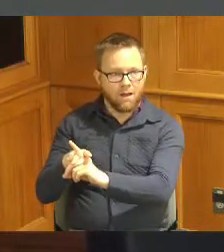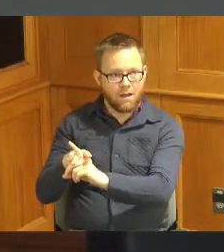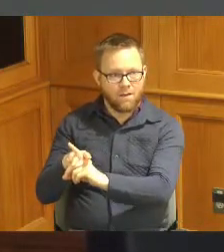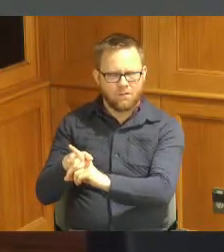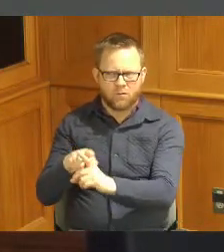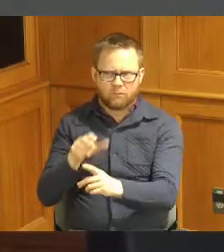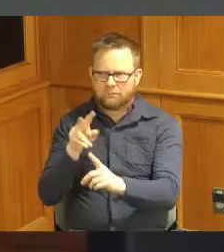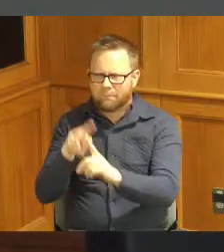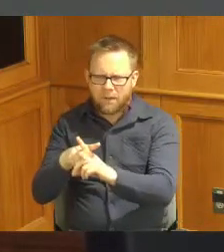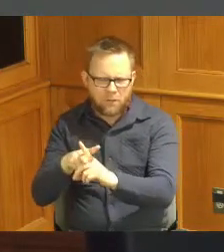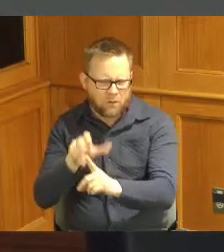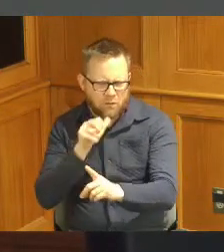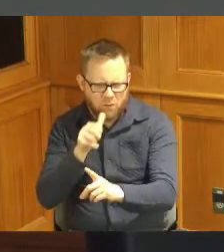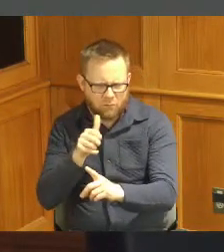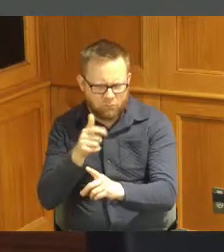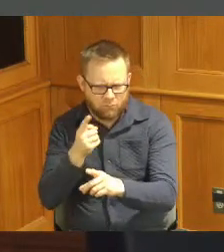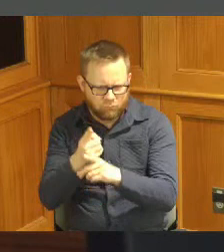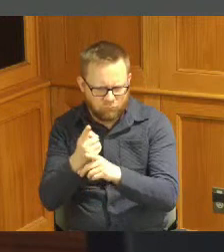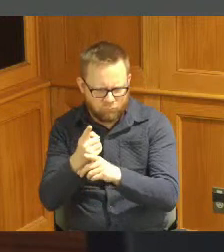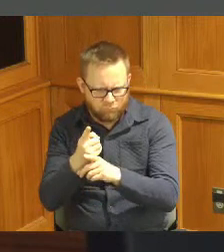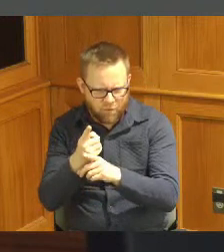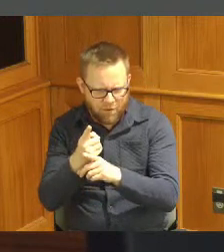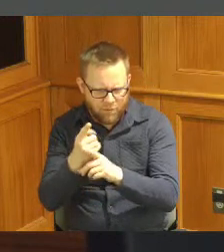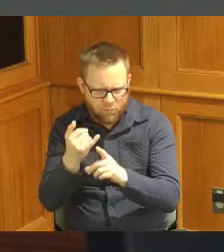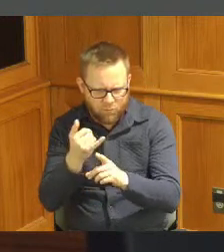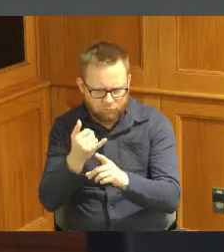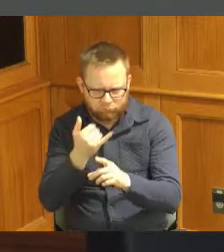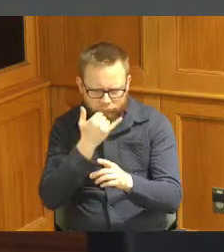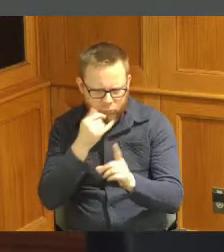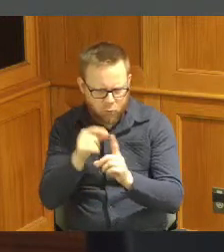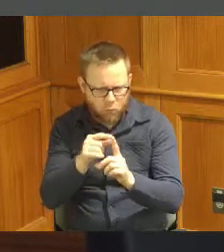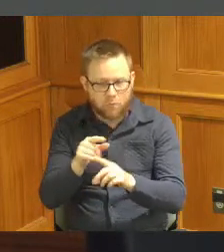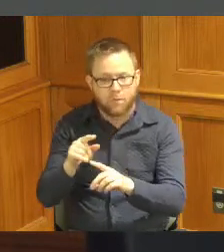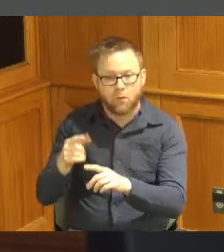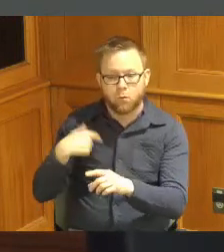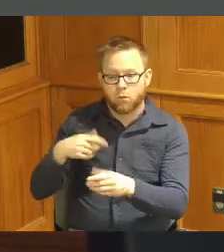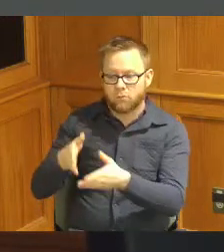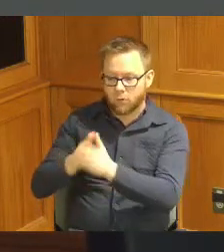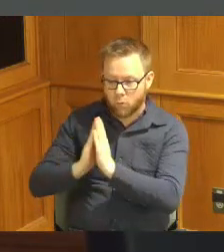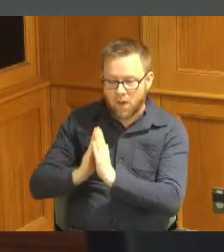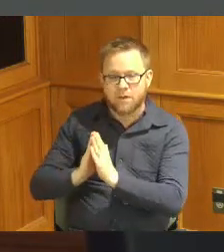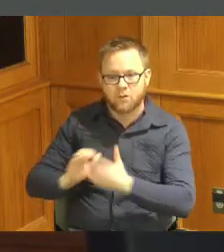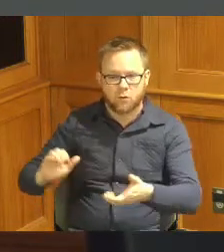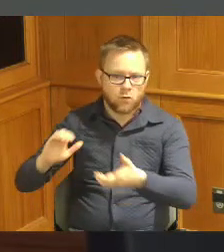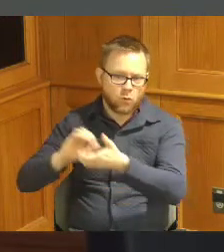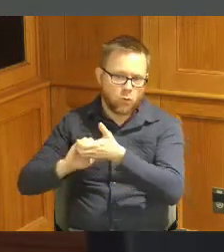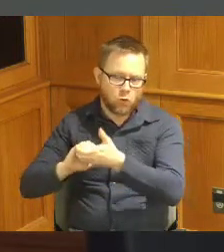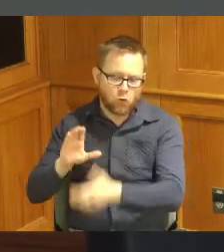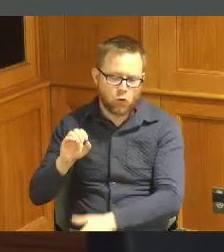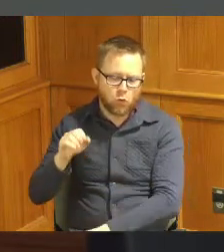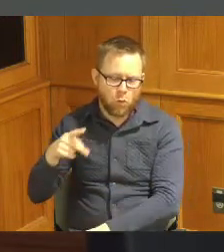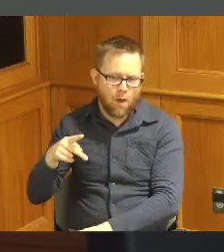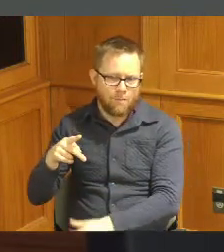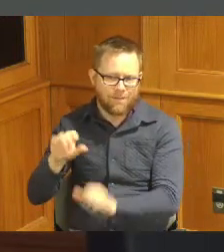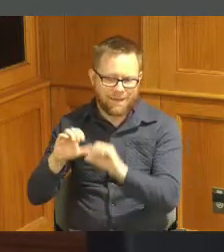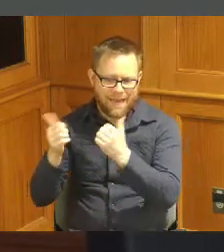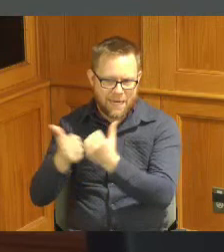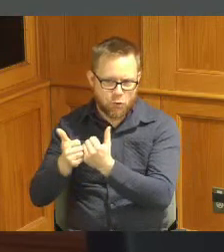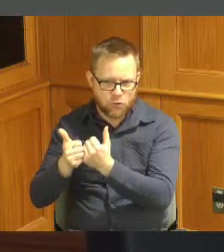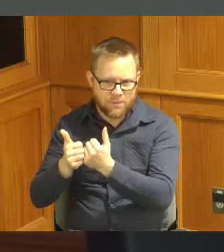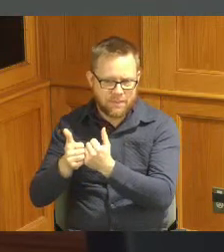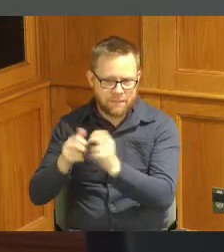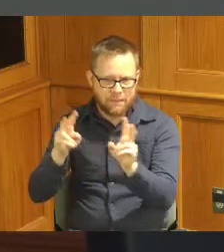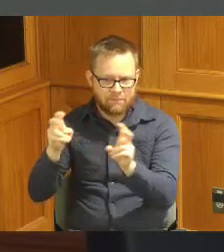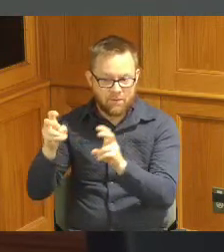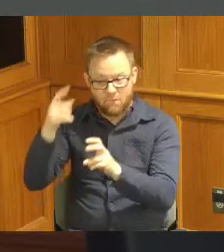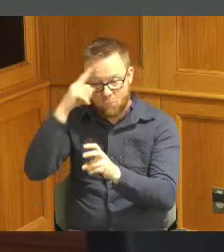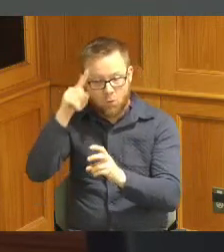word but we had requested cooperating agency status for the environmental reviews associated